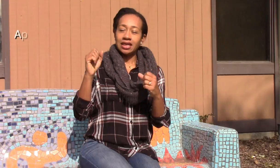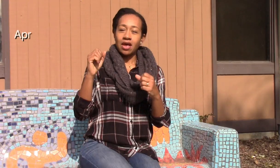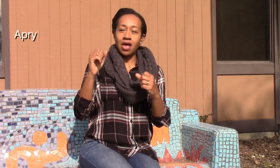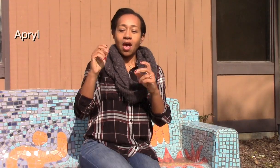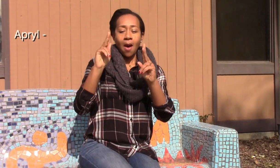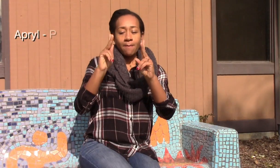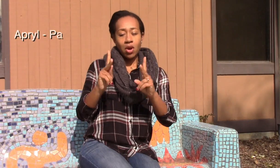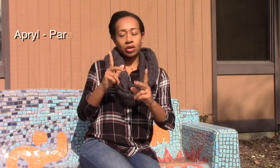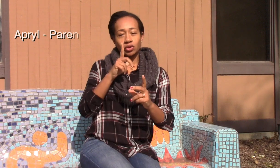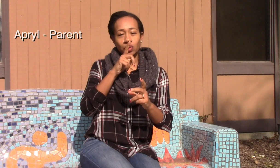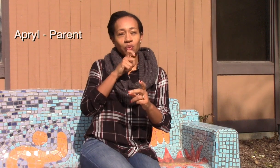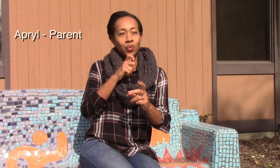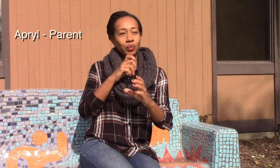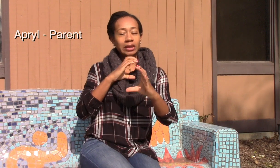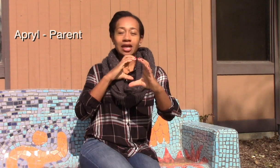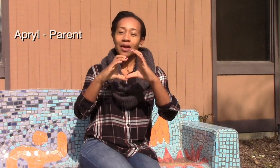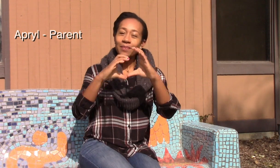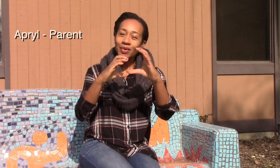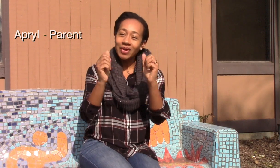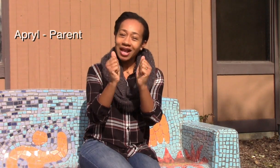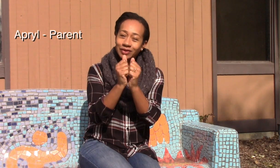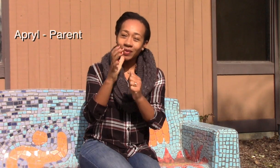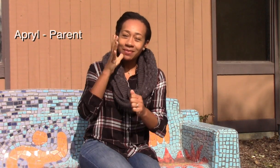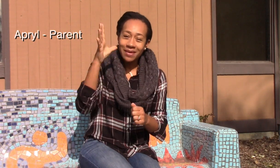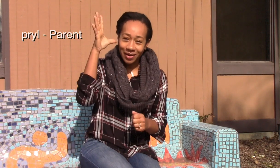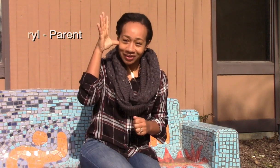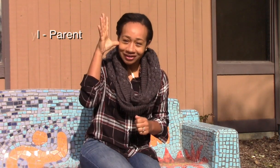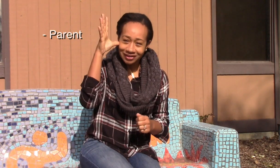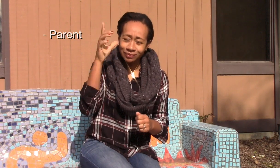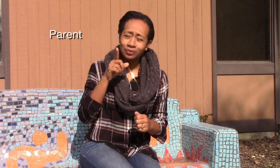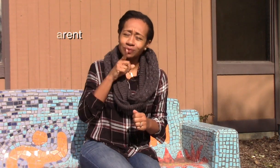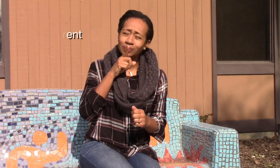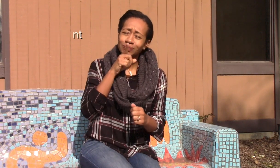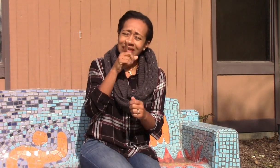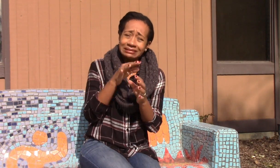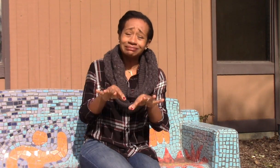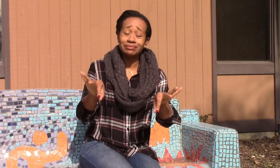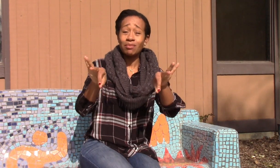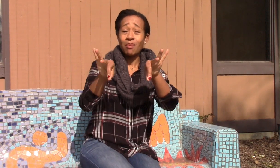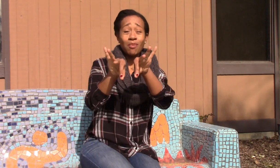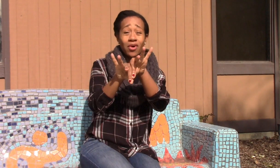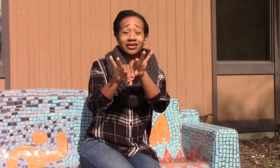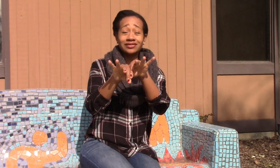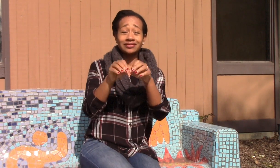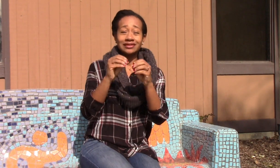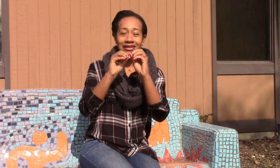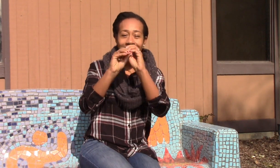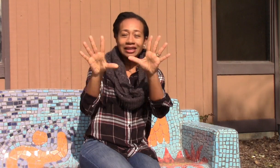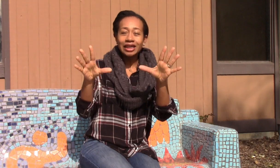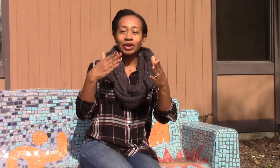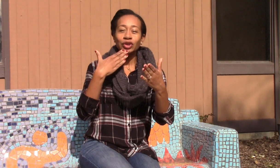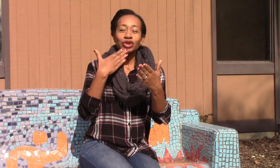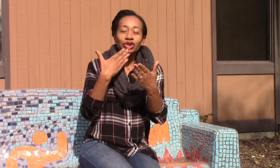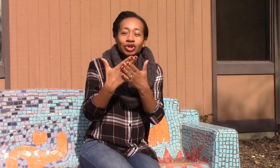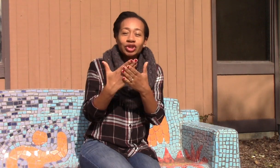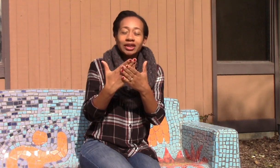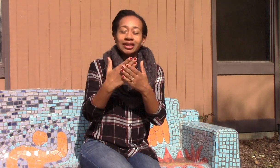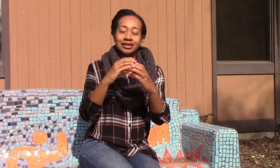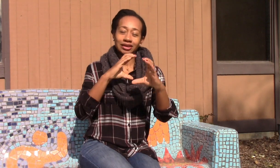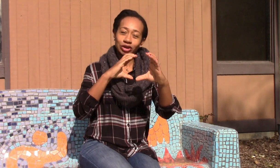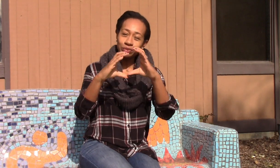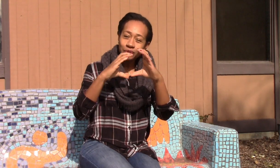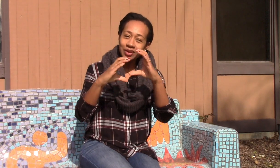Can communicate with parents. It is very important to have good, clear communication.